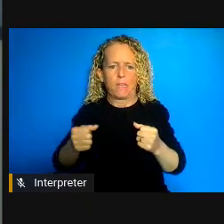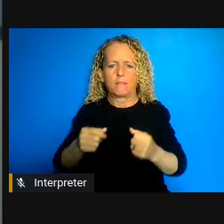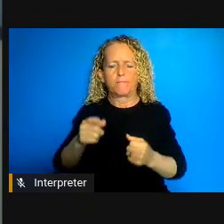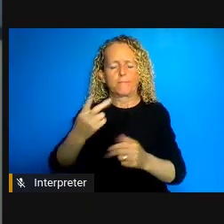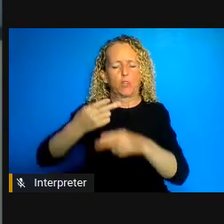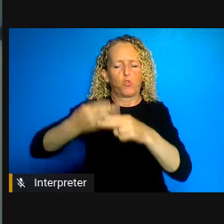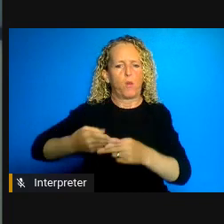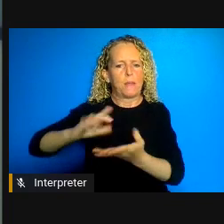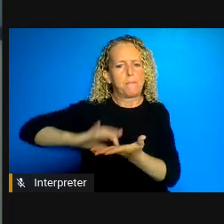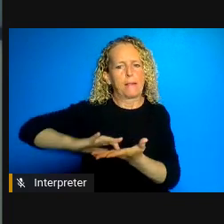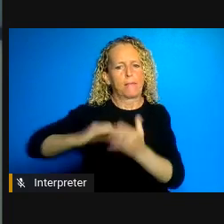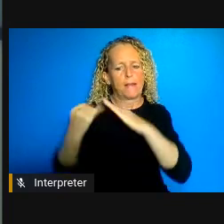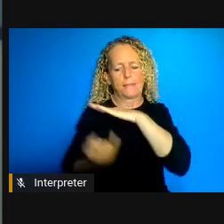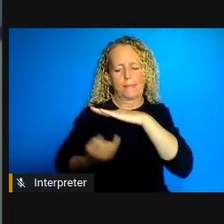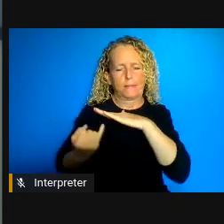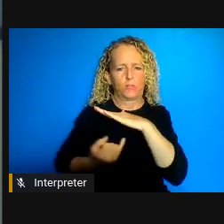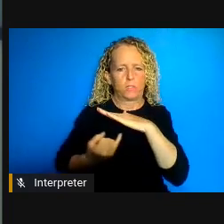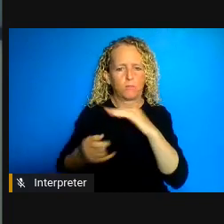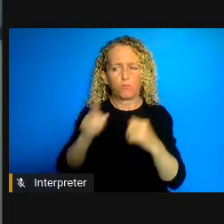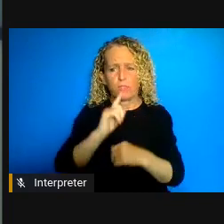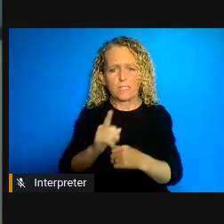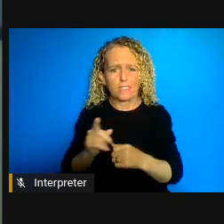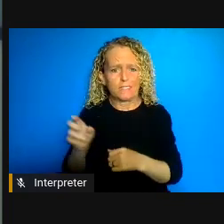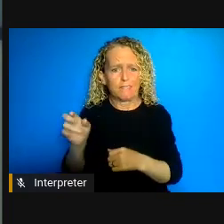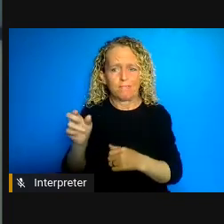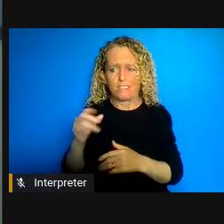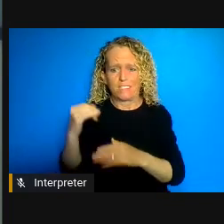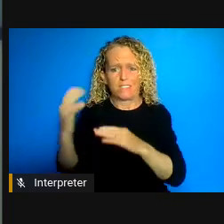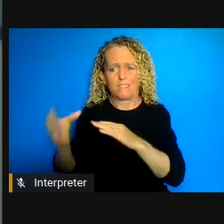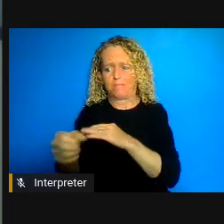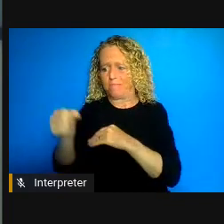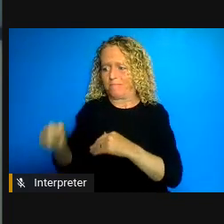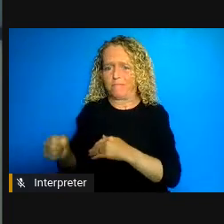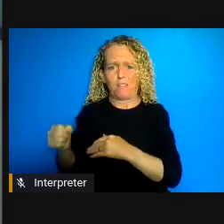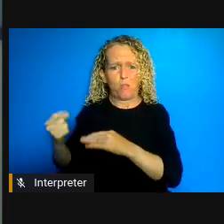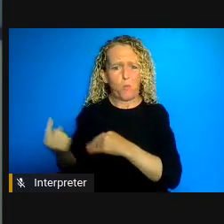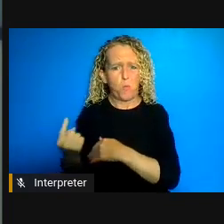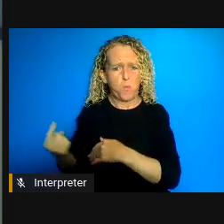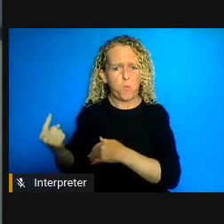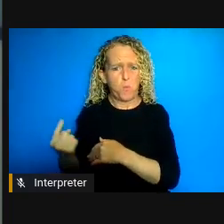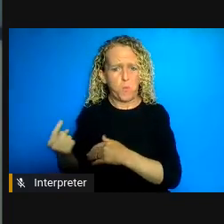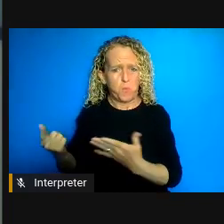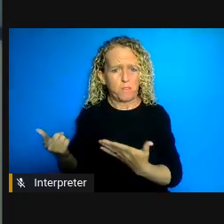essentially the same thing so people that are infected are locked up up to 24